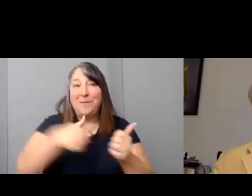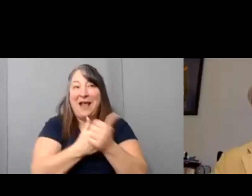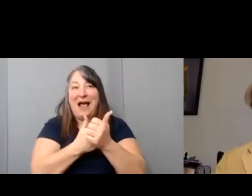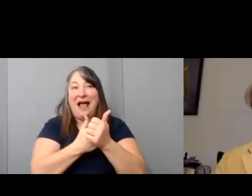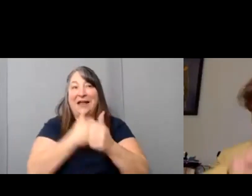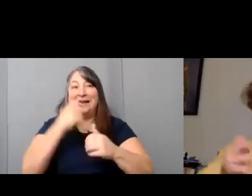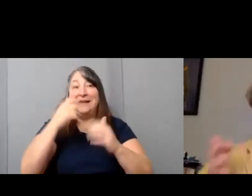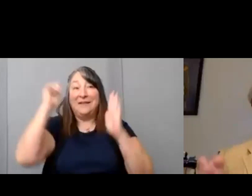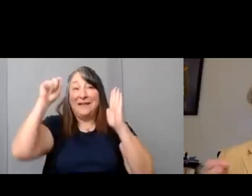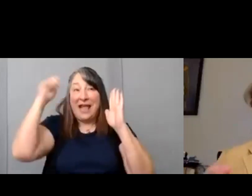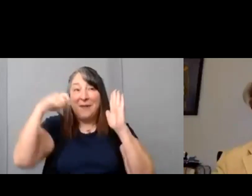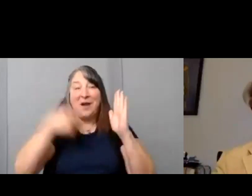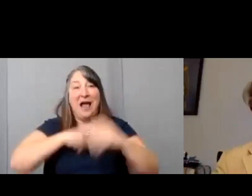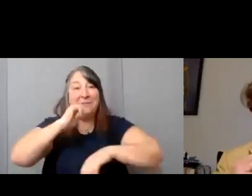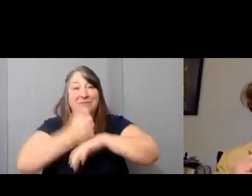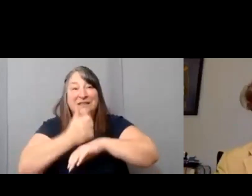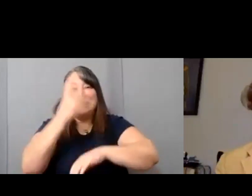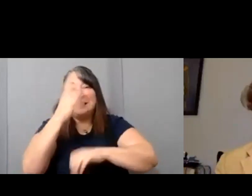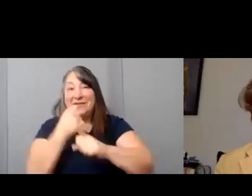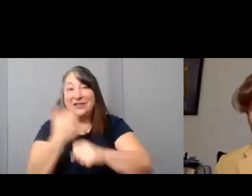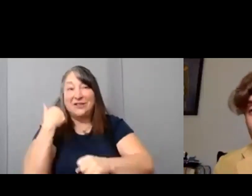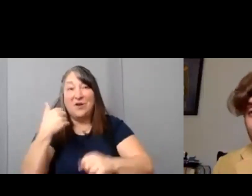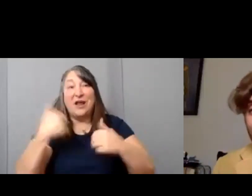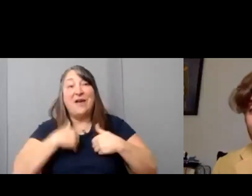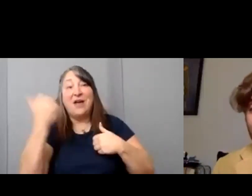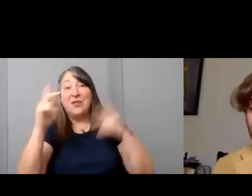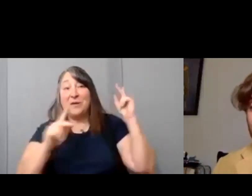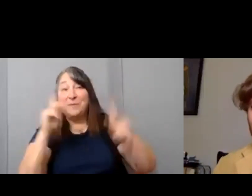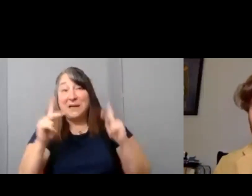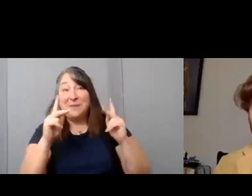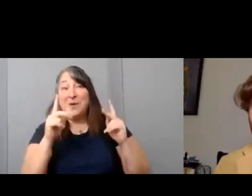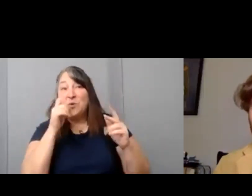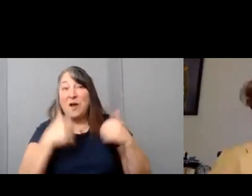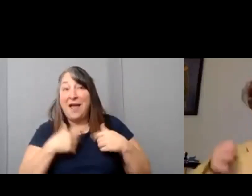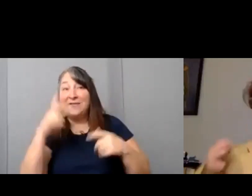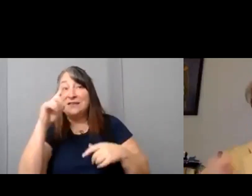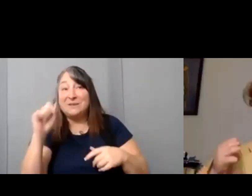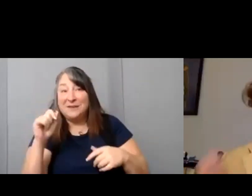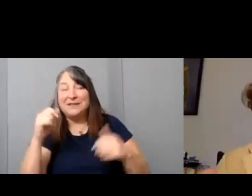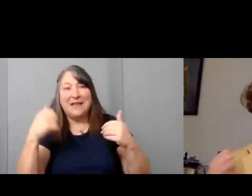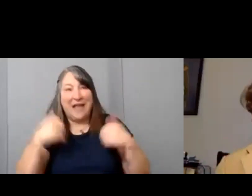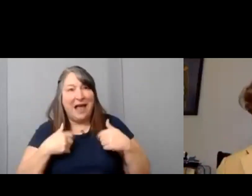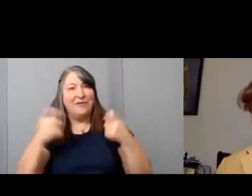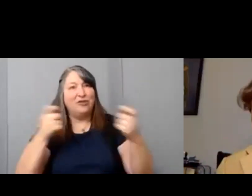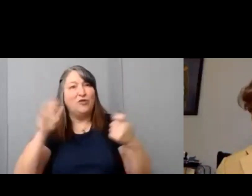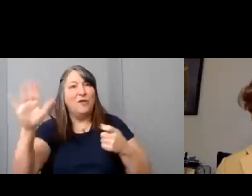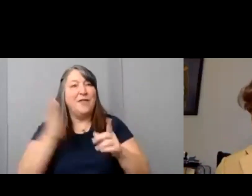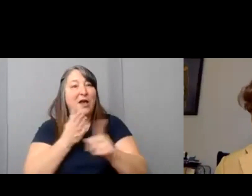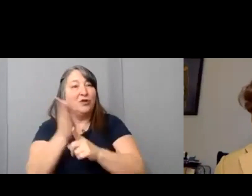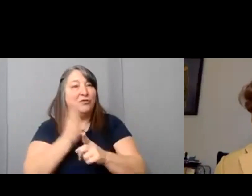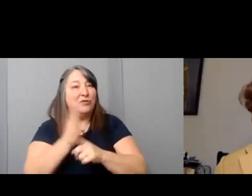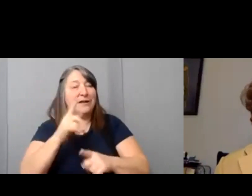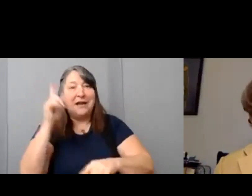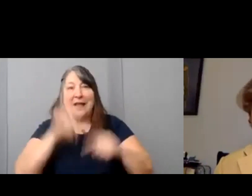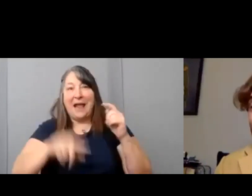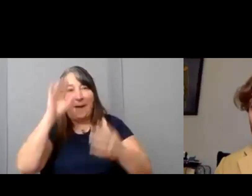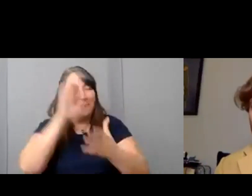have other people with disabilities take their career in their own hands, and I can't believe how much it's grown and last year,